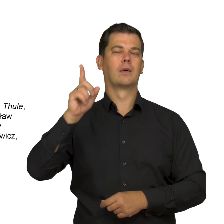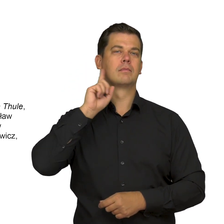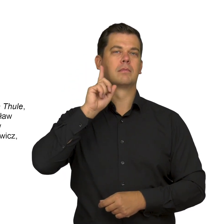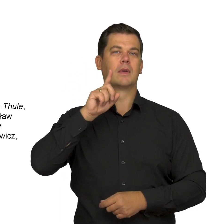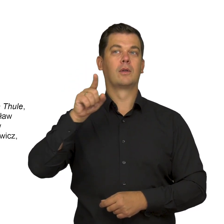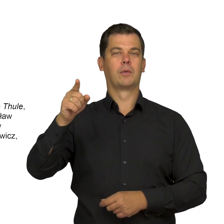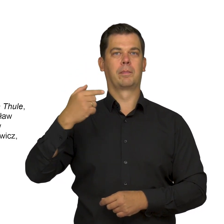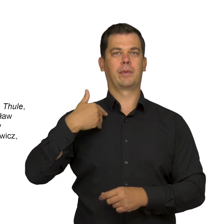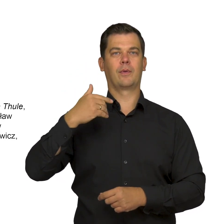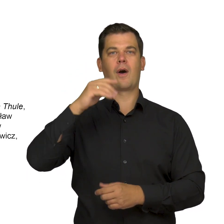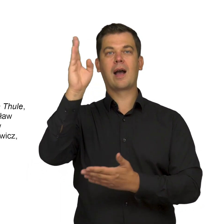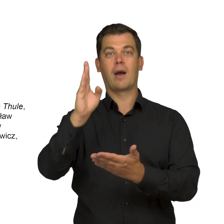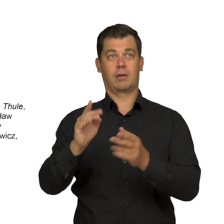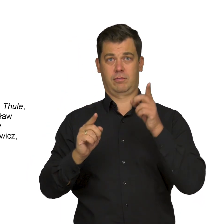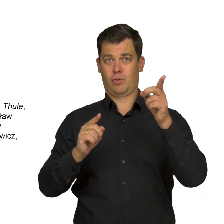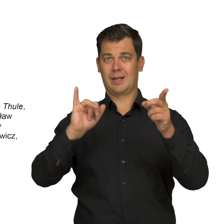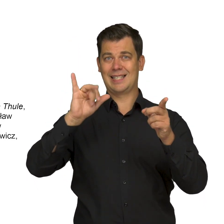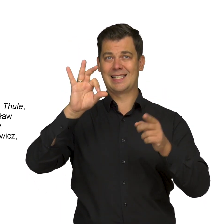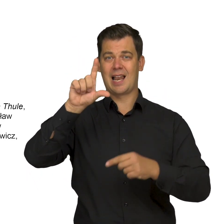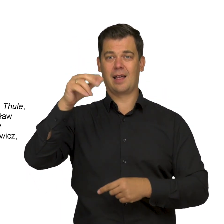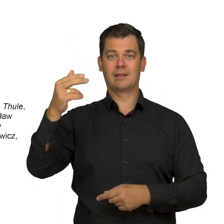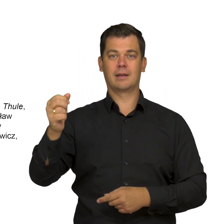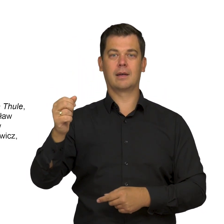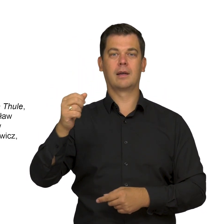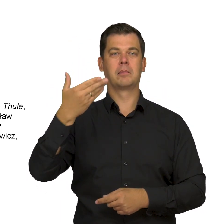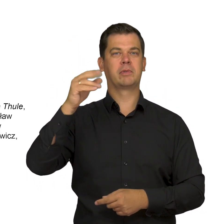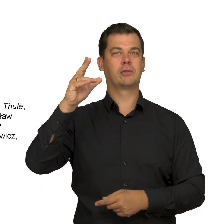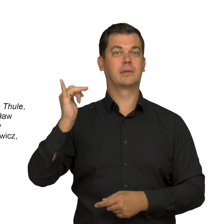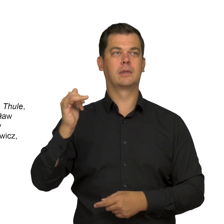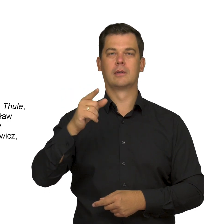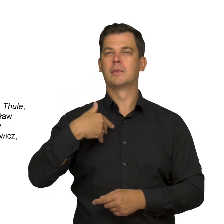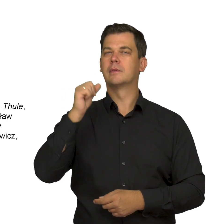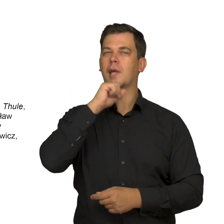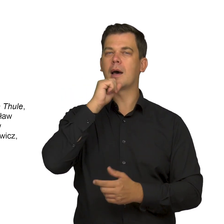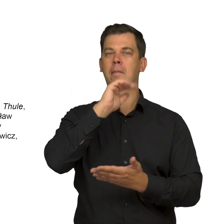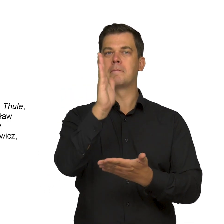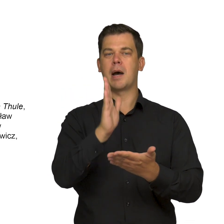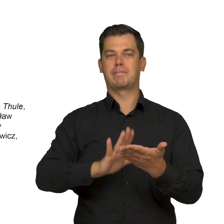had Iceland in mind when he created his ancient map of the world he knew,